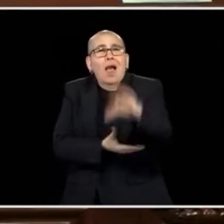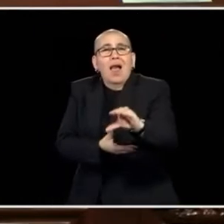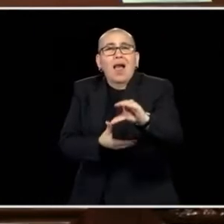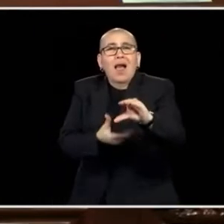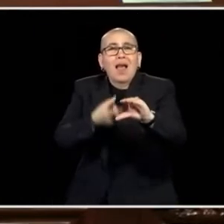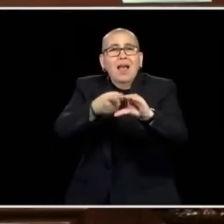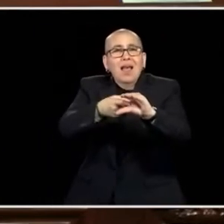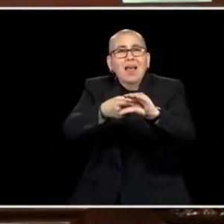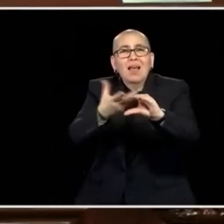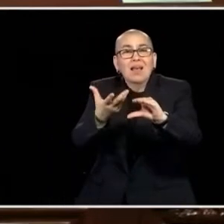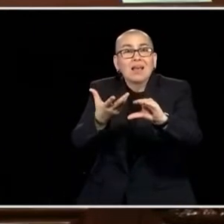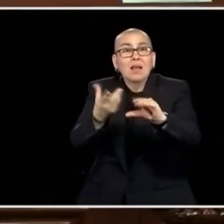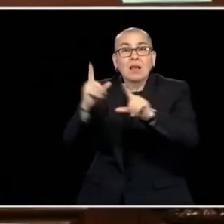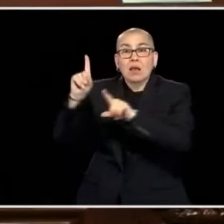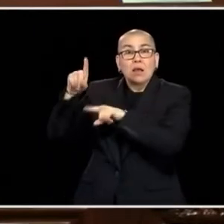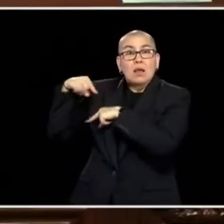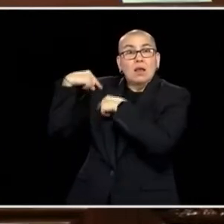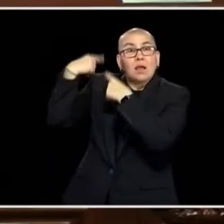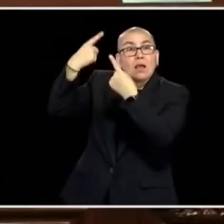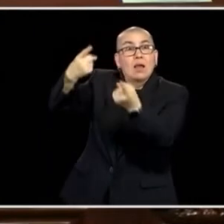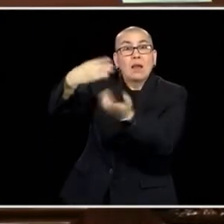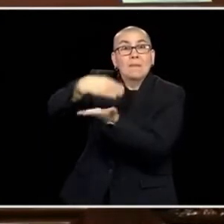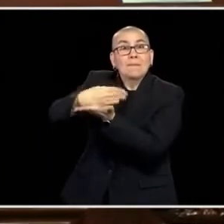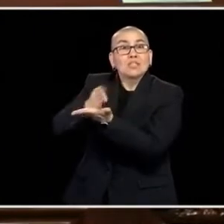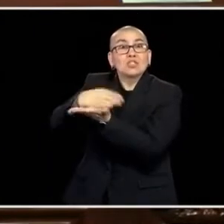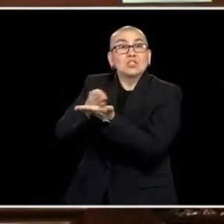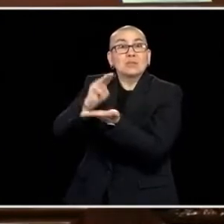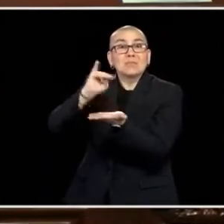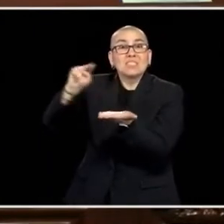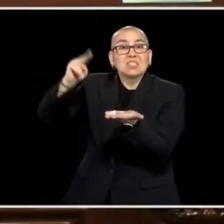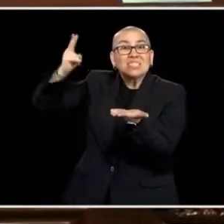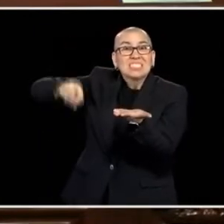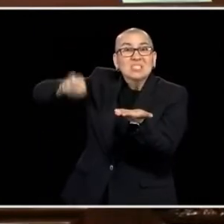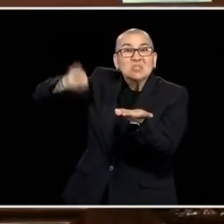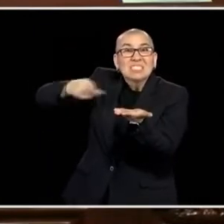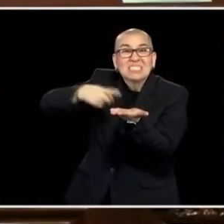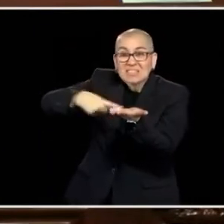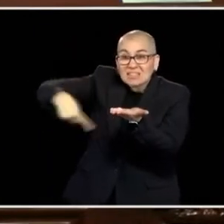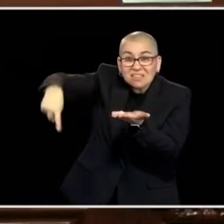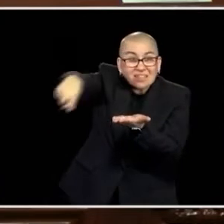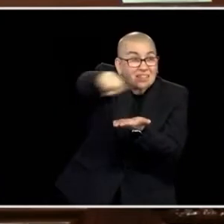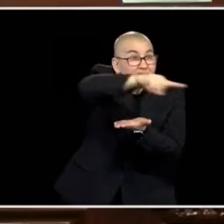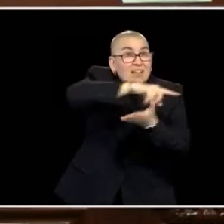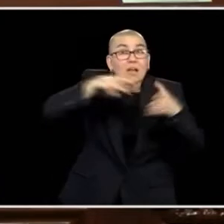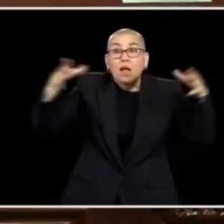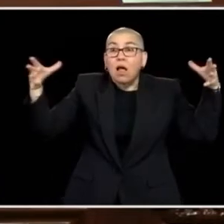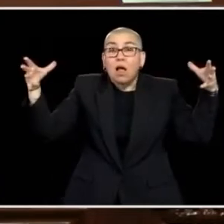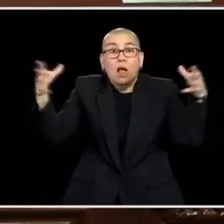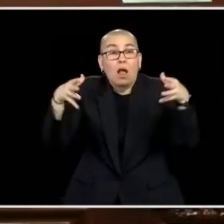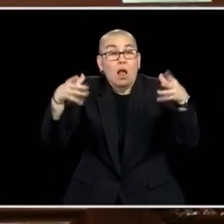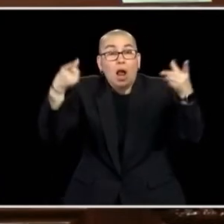IN THE LAST BUDGET CYCLE IN MINNESOTA ISTORY, AND YOU DID IT IN A BIPARTISAN MANNER, TO MAKE A DIFFERENCE FOR OUR STUDENTS.